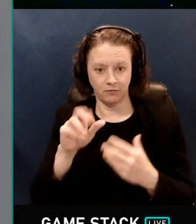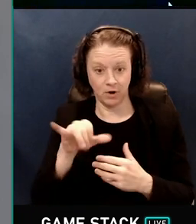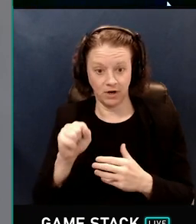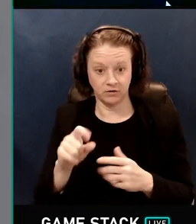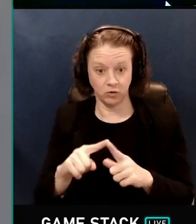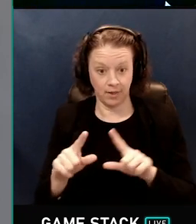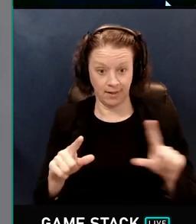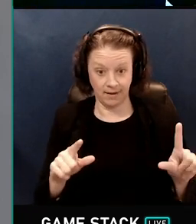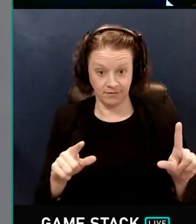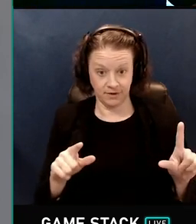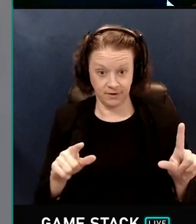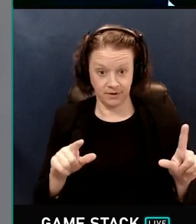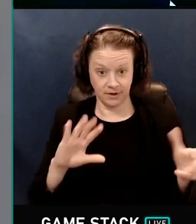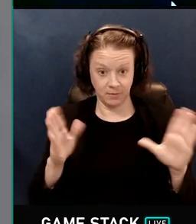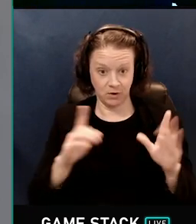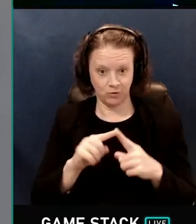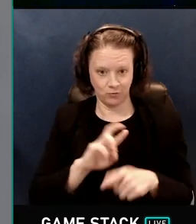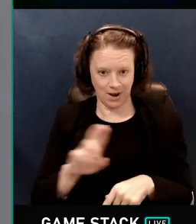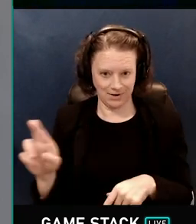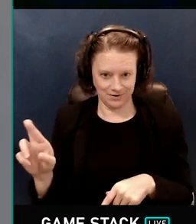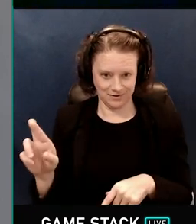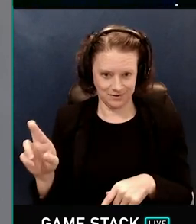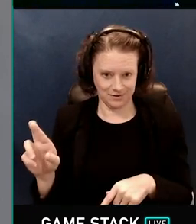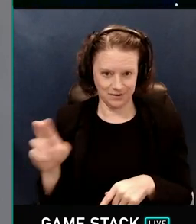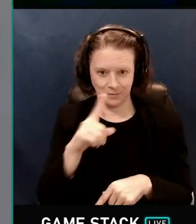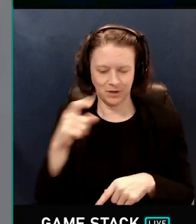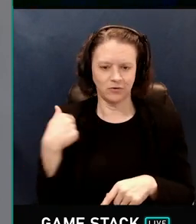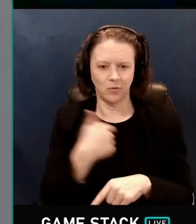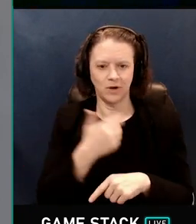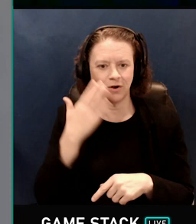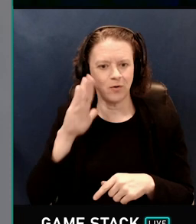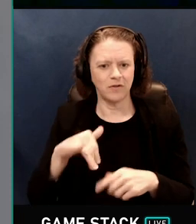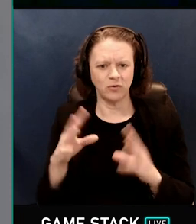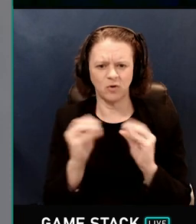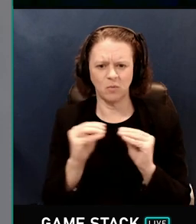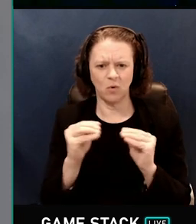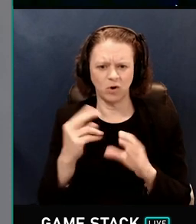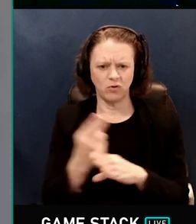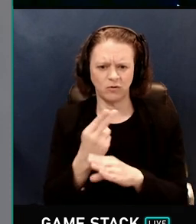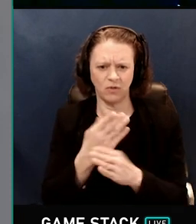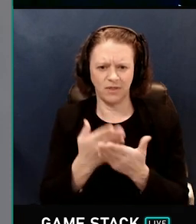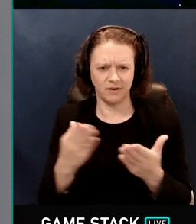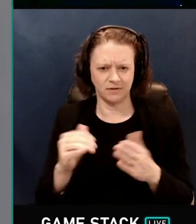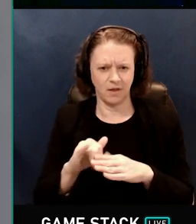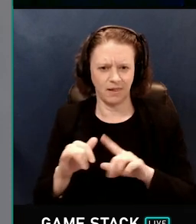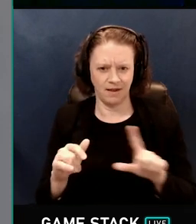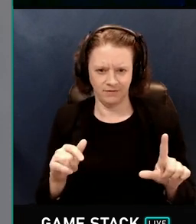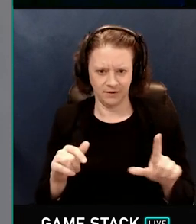than the right, because we know there are more useful things in that direction.